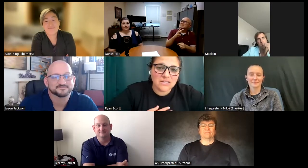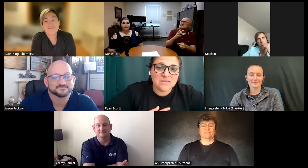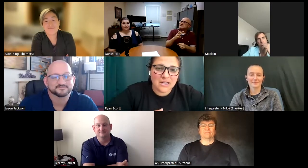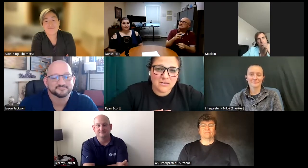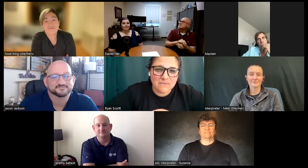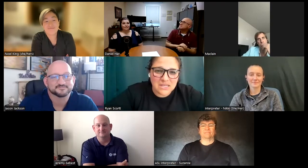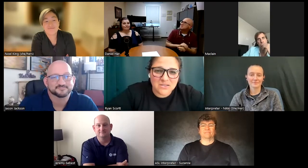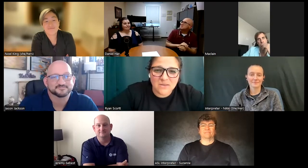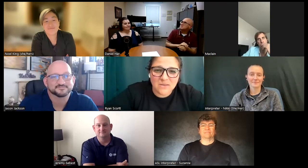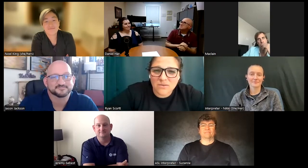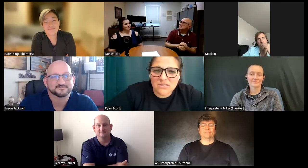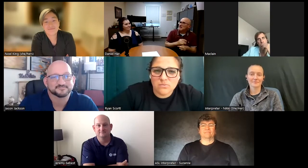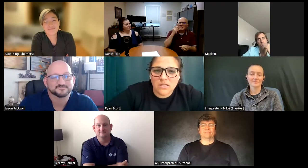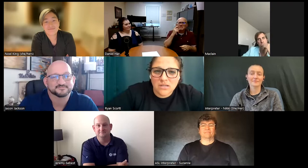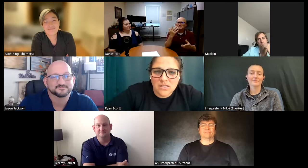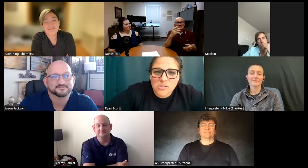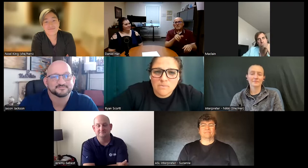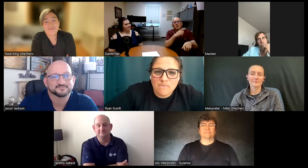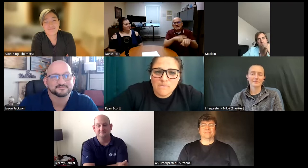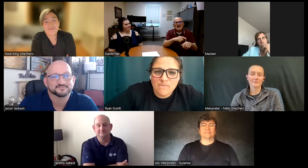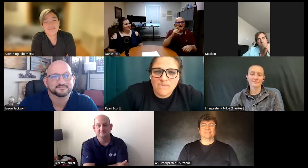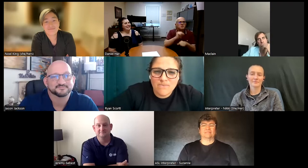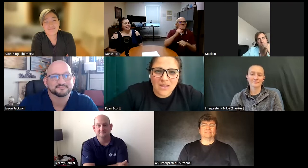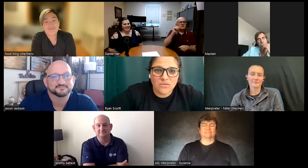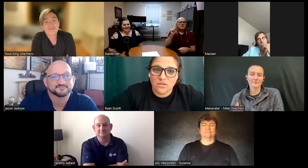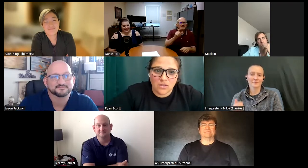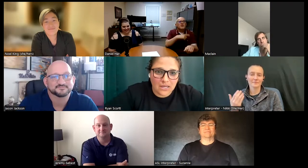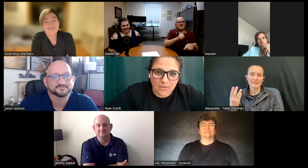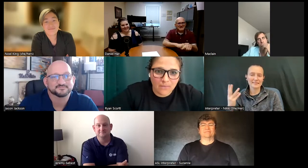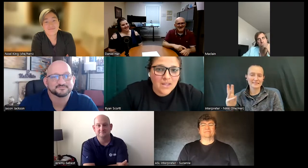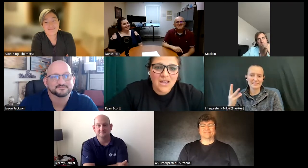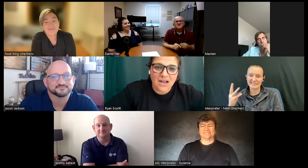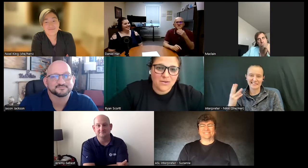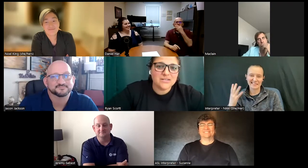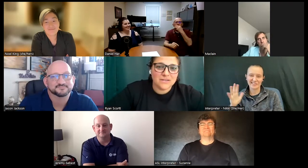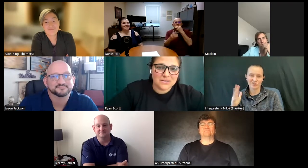what inspired me so that was what hmm that was a long time ago I worked for